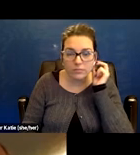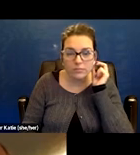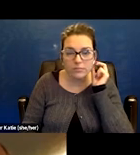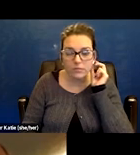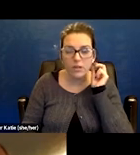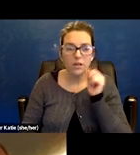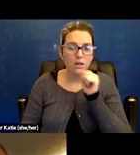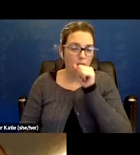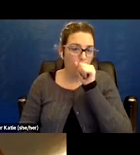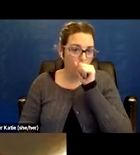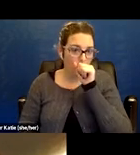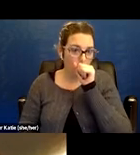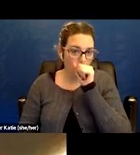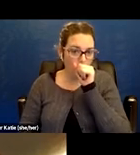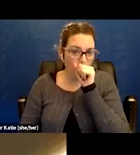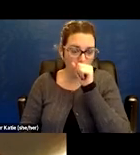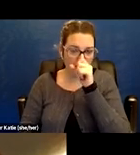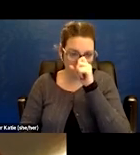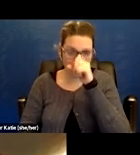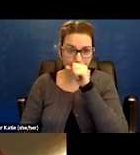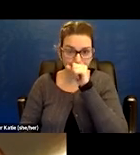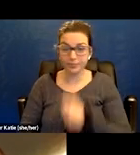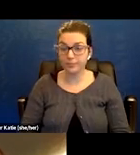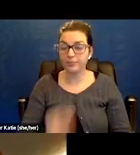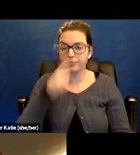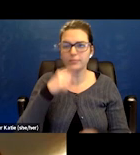Here, oh. Can we go back to the first page of the?